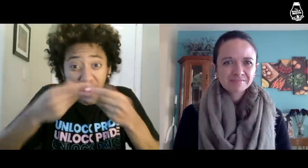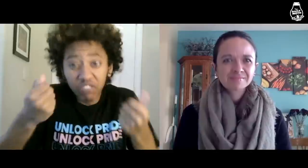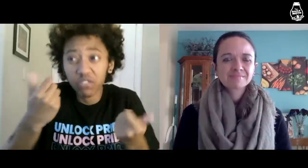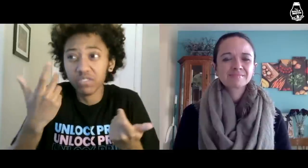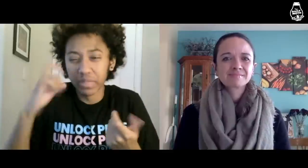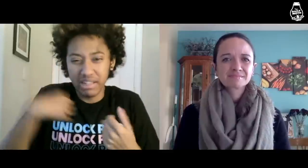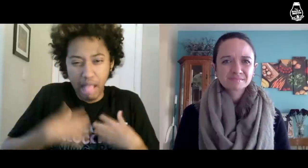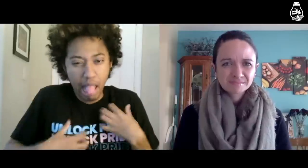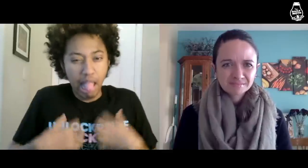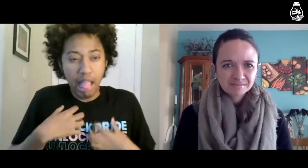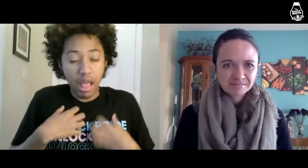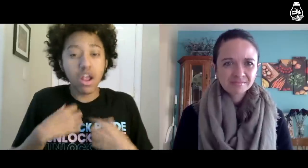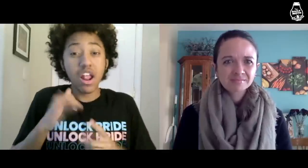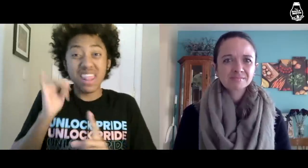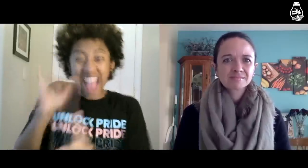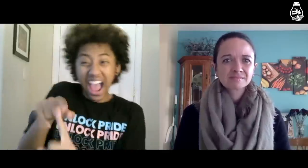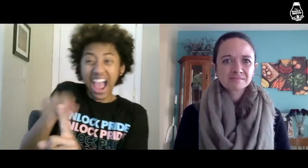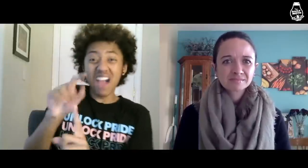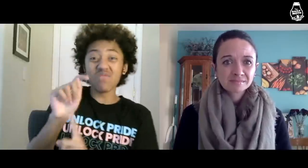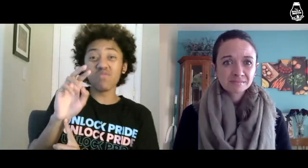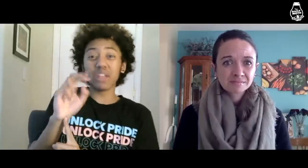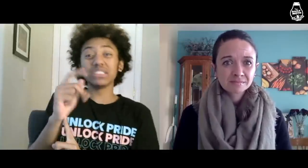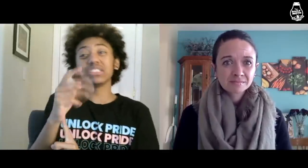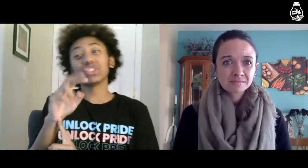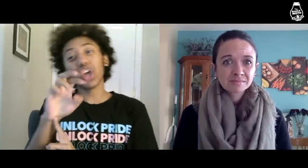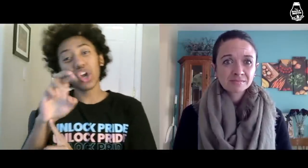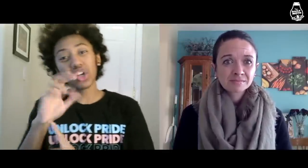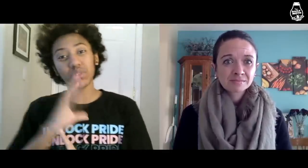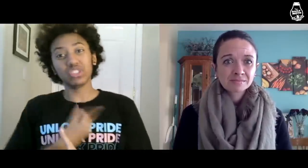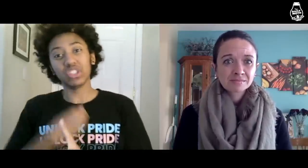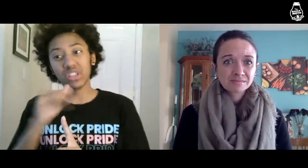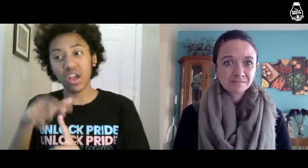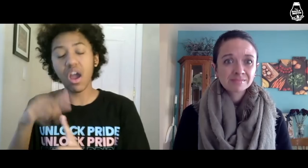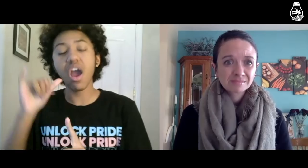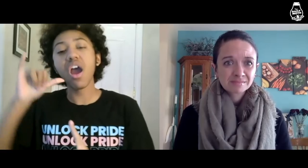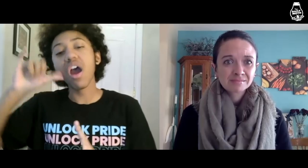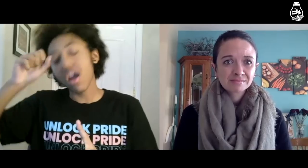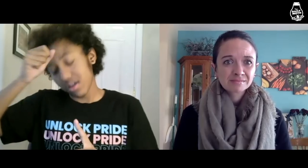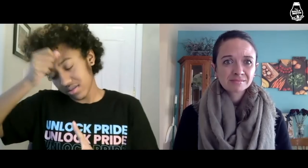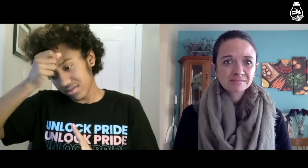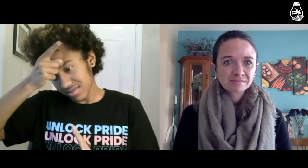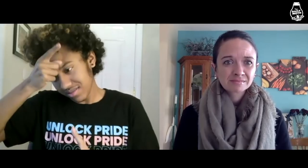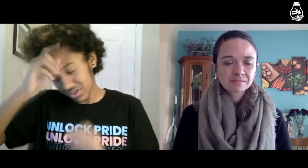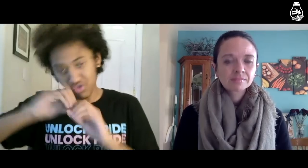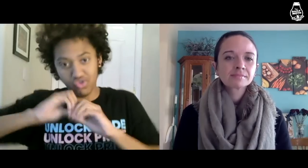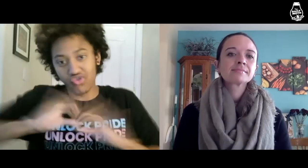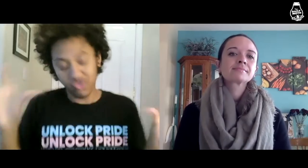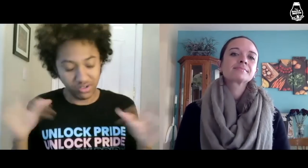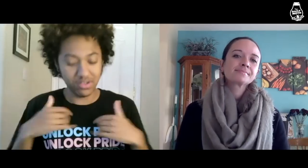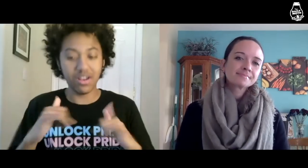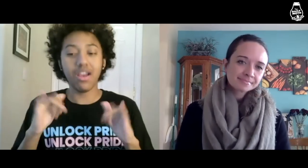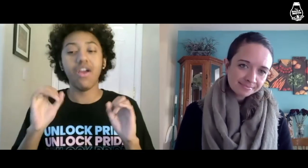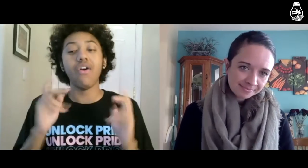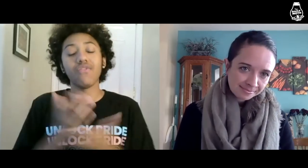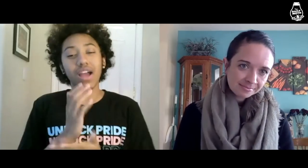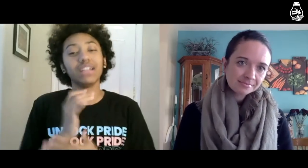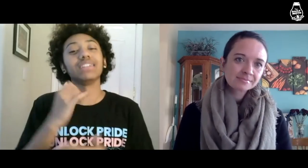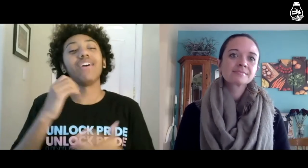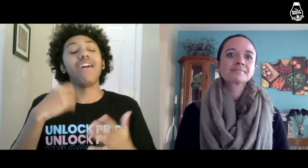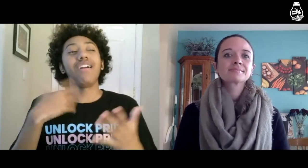find a solution to my mixed feelings. That word, transgender, was the answer and I finally understood clearly. Oh, all right.